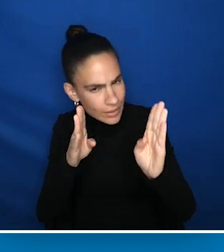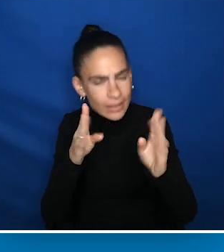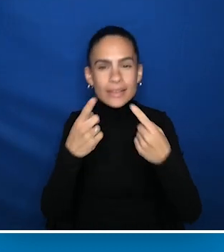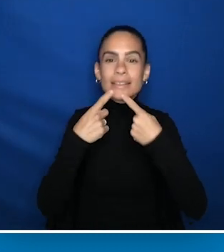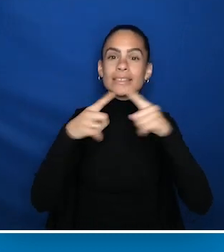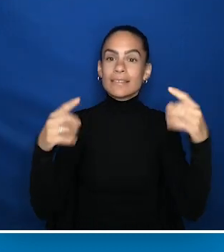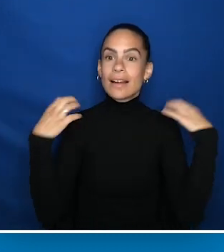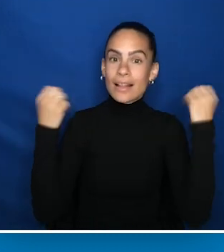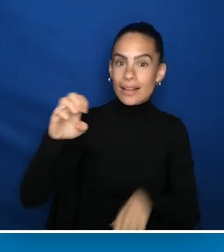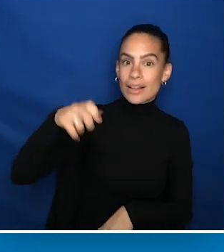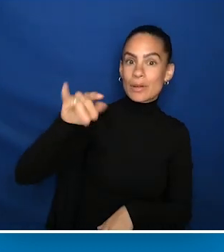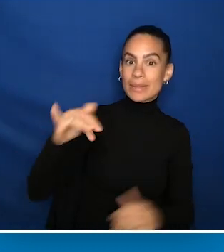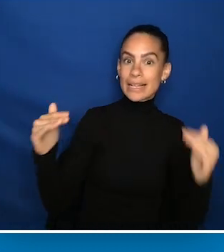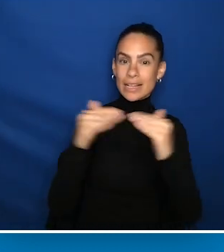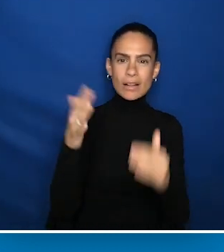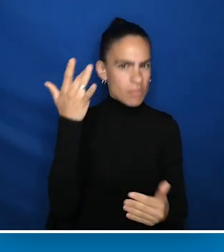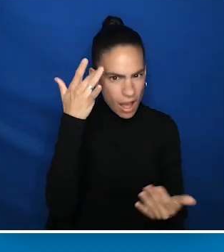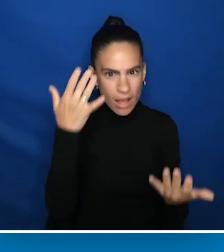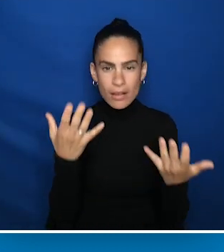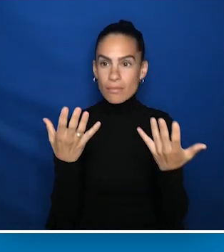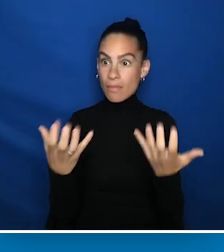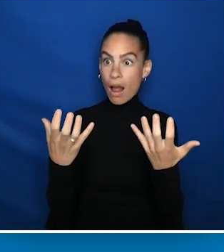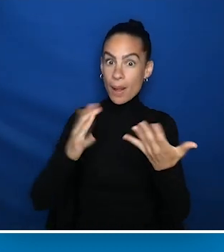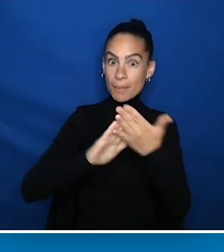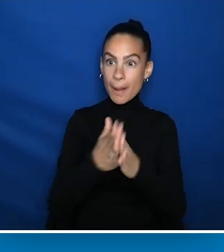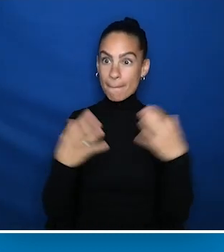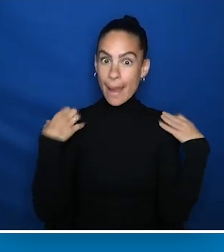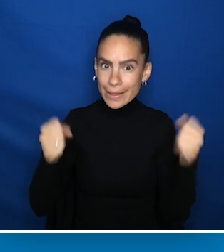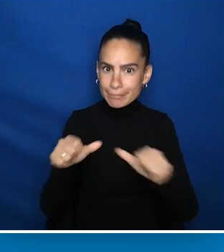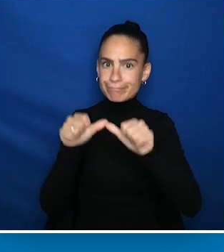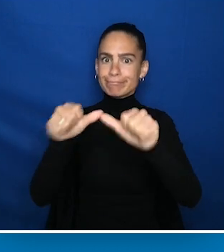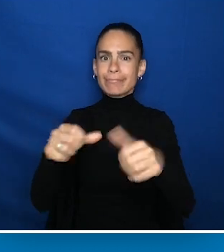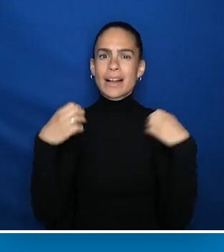as attaining and maintaining good health is of critical importance to all.